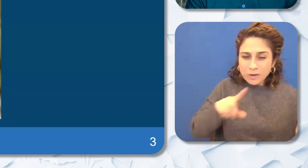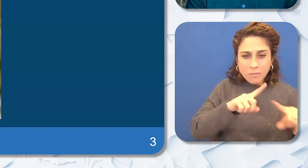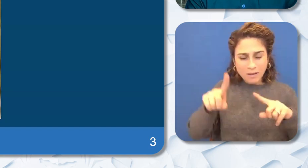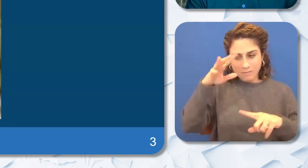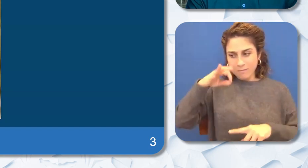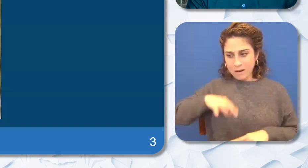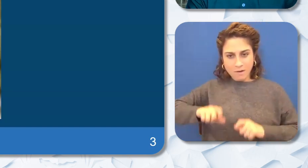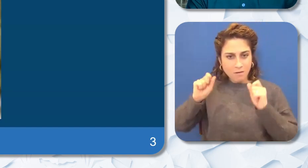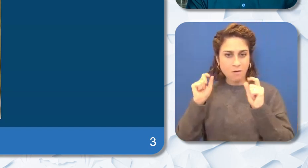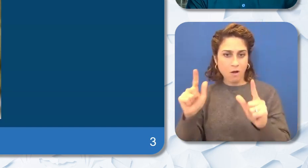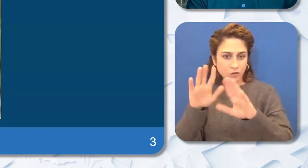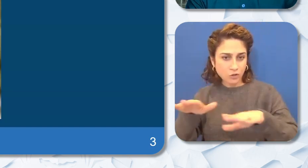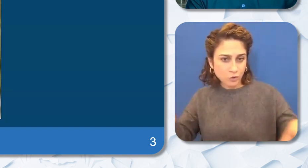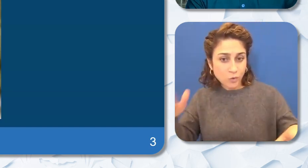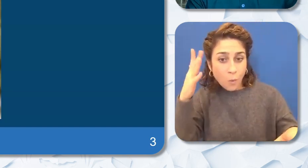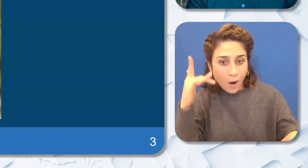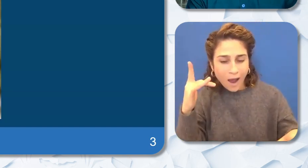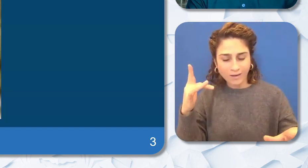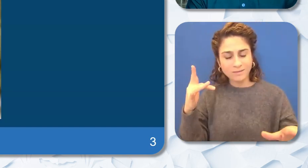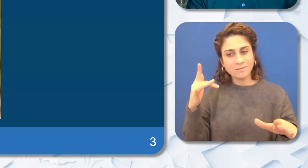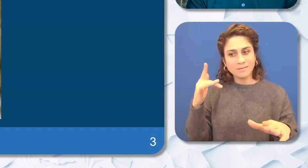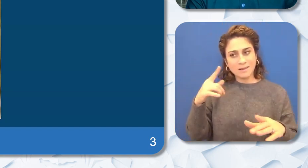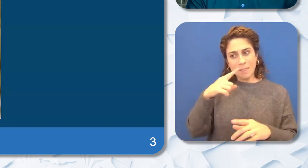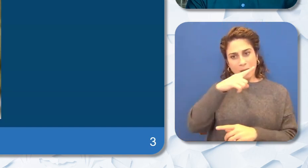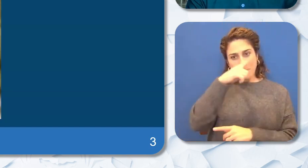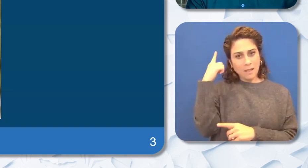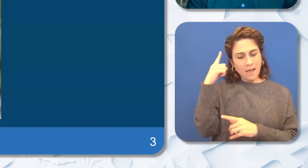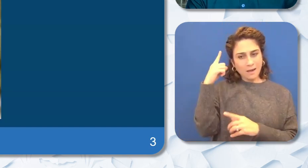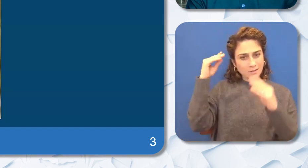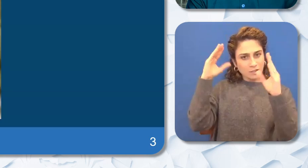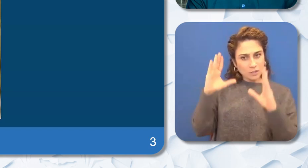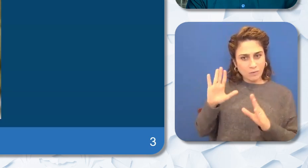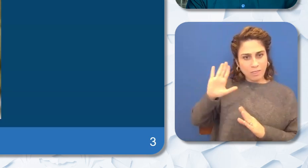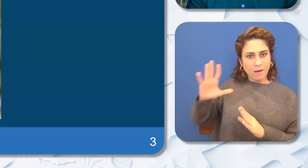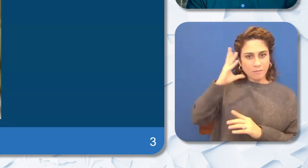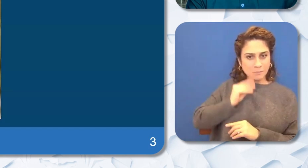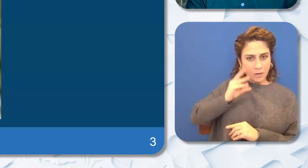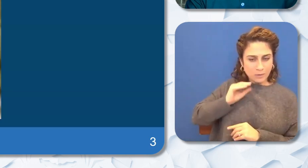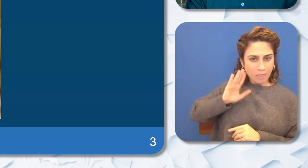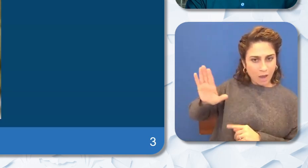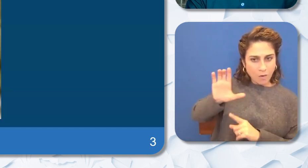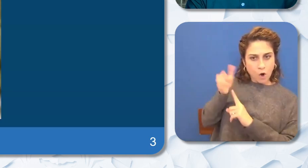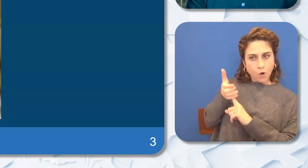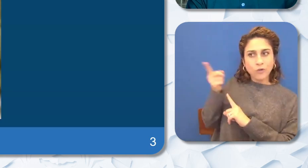children because of the experience and the culture that Black educators bring. These are benefits